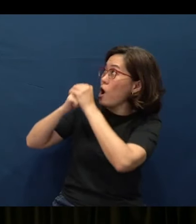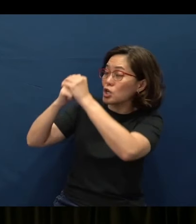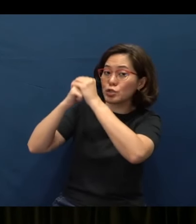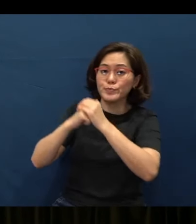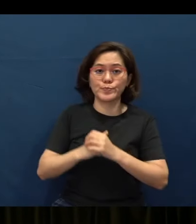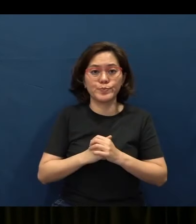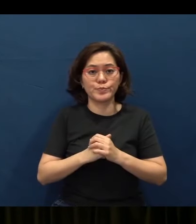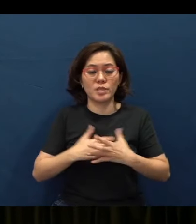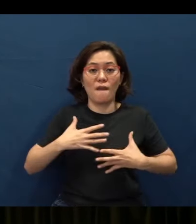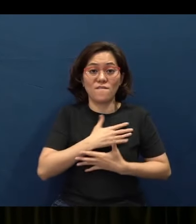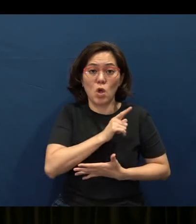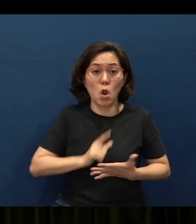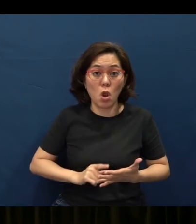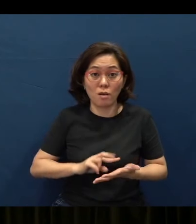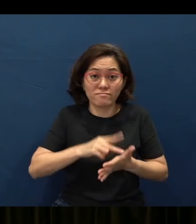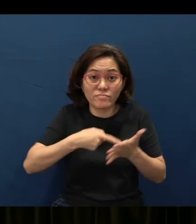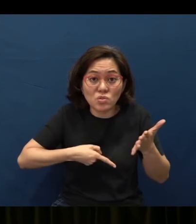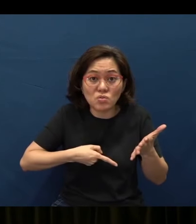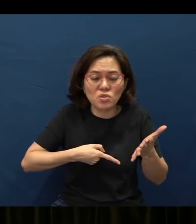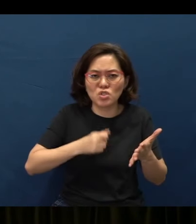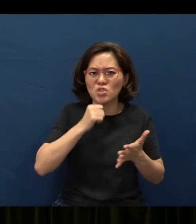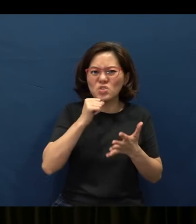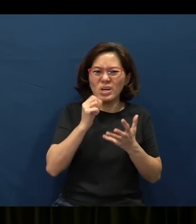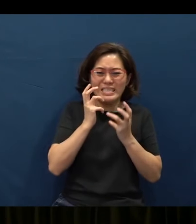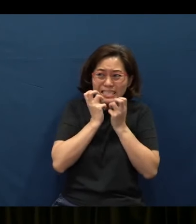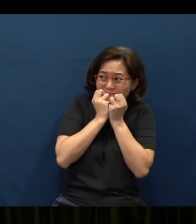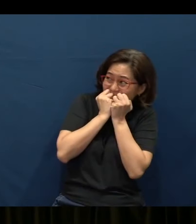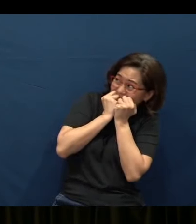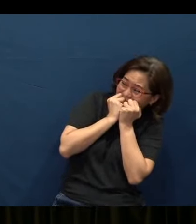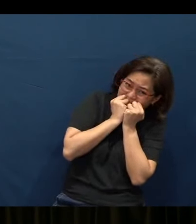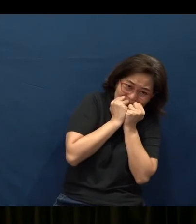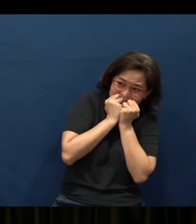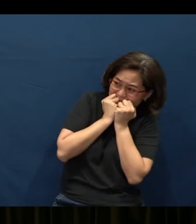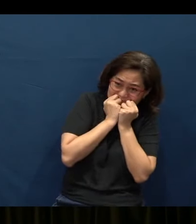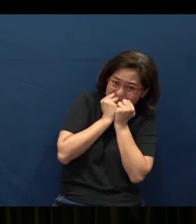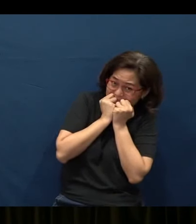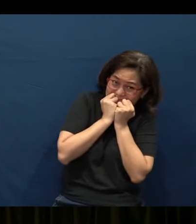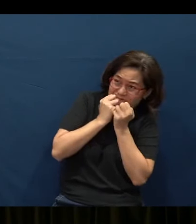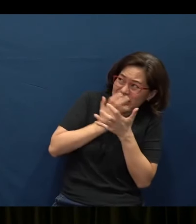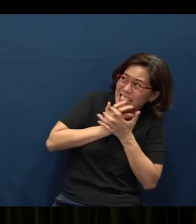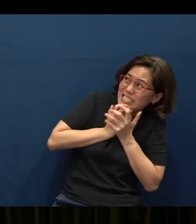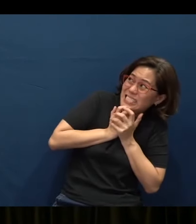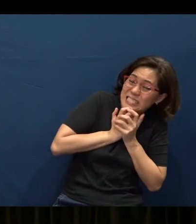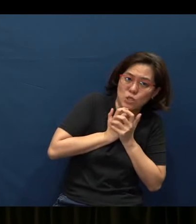The fear of the Lord really is not, therefore, a cringing dread before the Lord - “I’m just so scared of the Lord.”